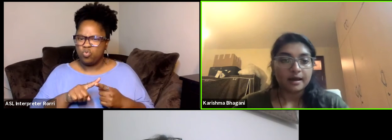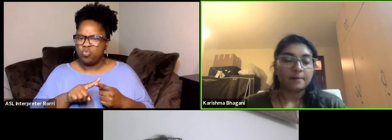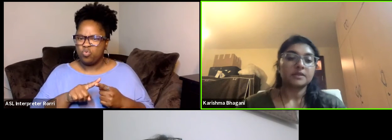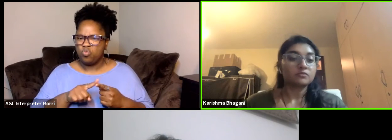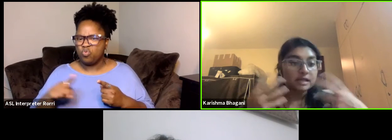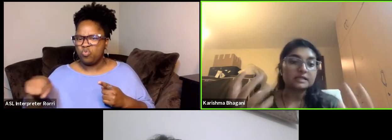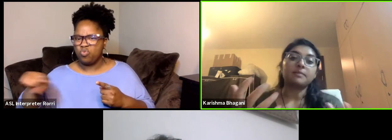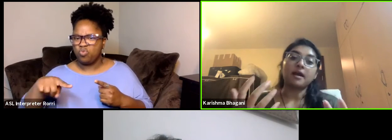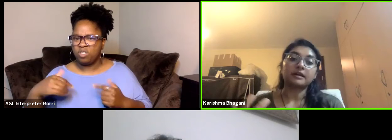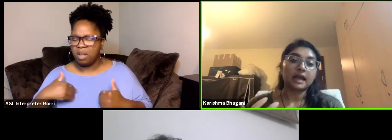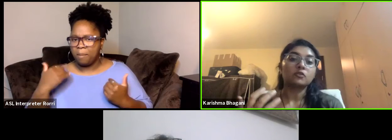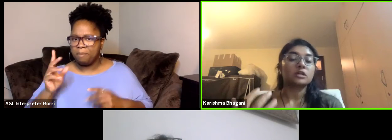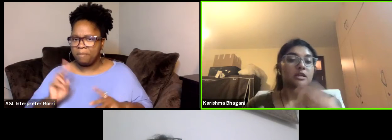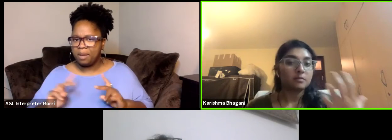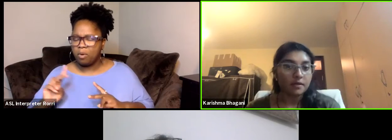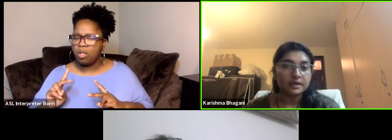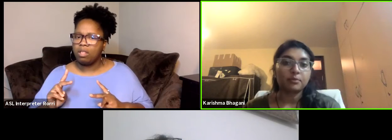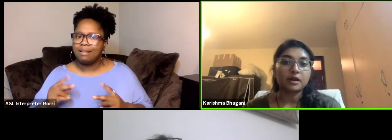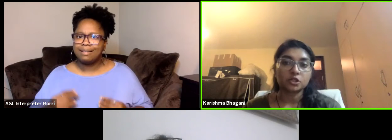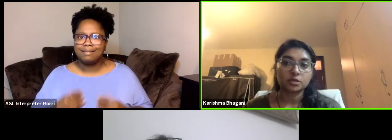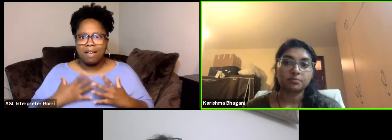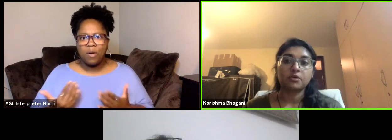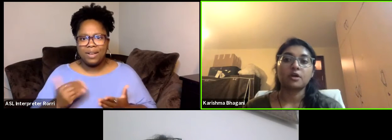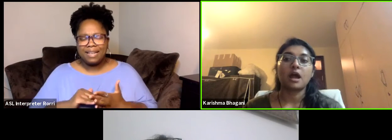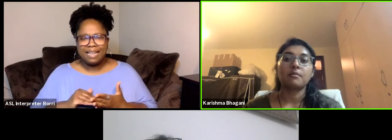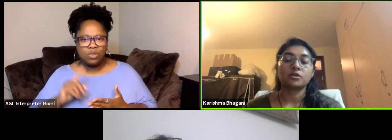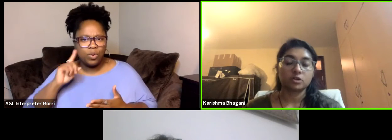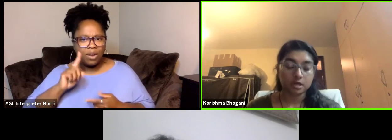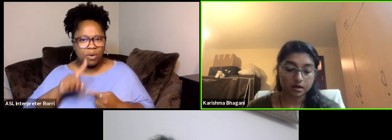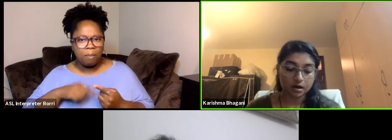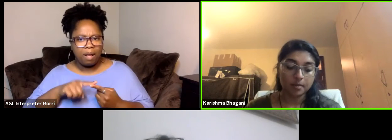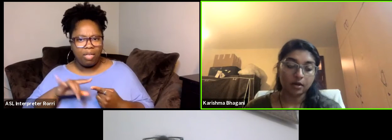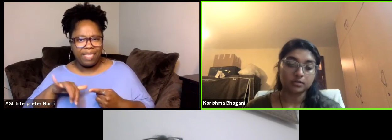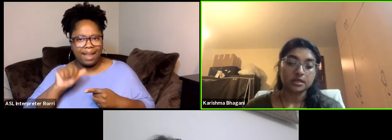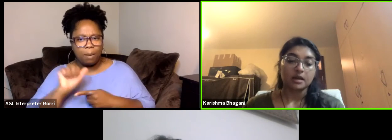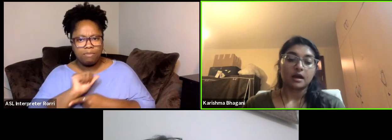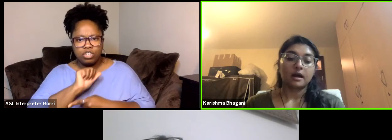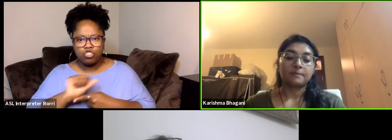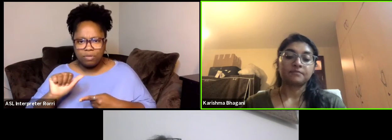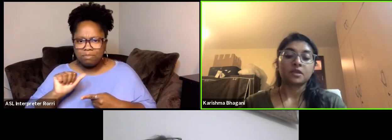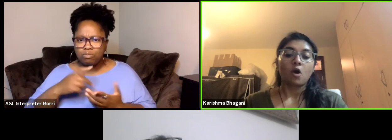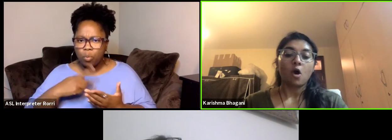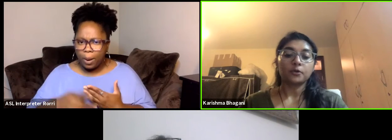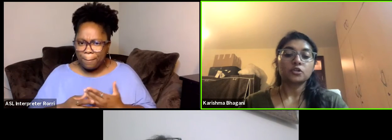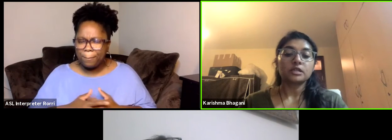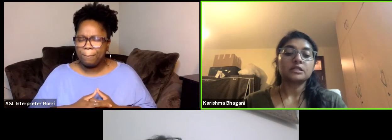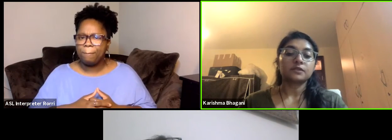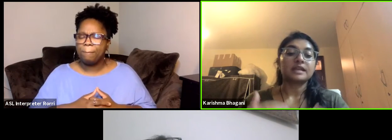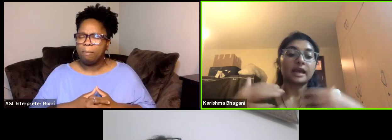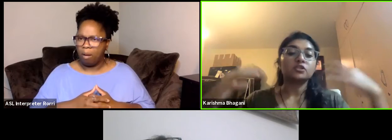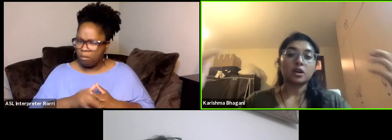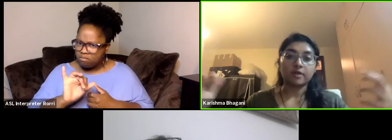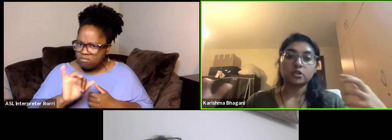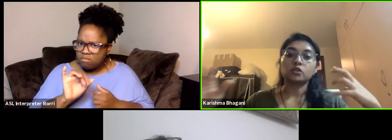It's really inspiring again to hear about the apprenticeship program and to hear about opportunities for the next generation